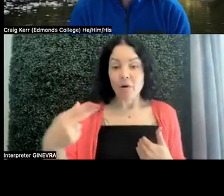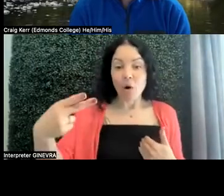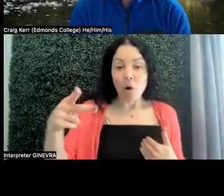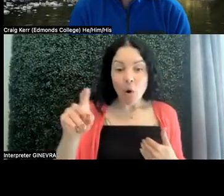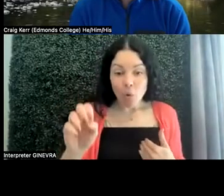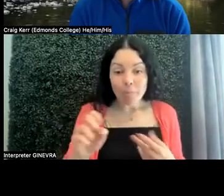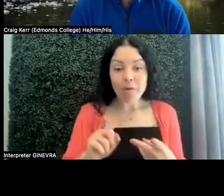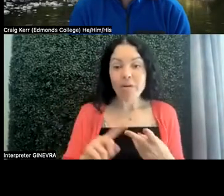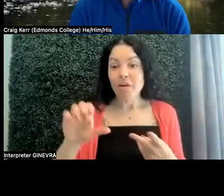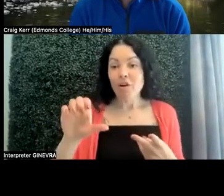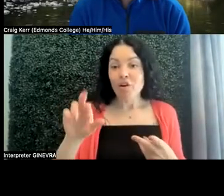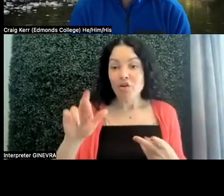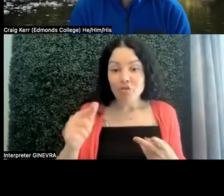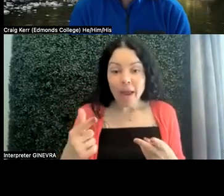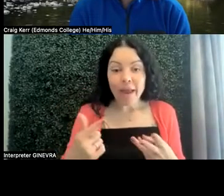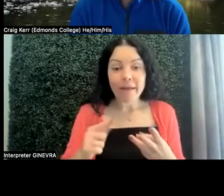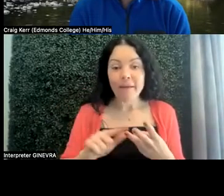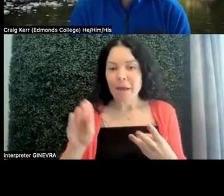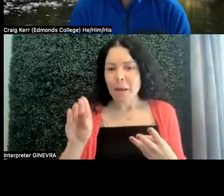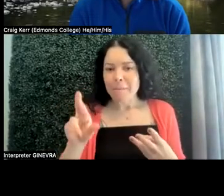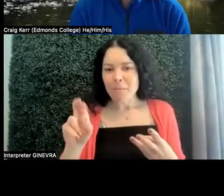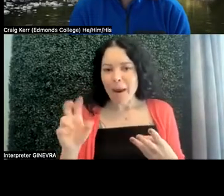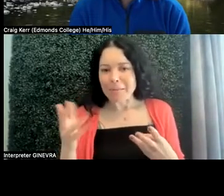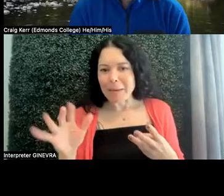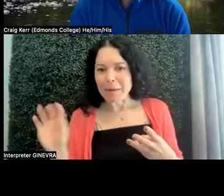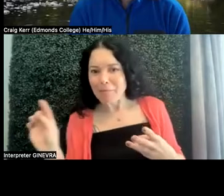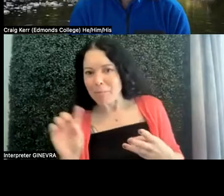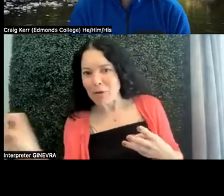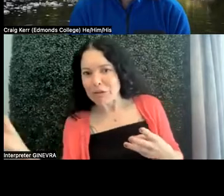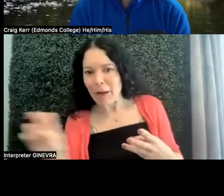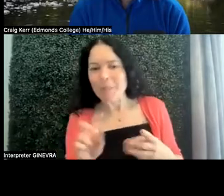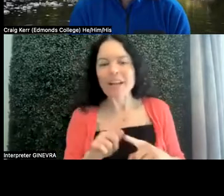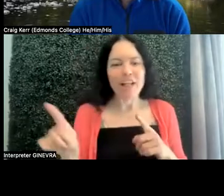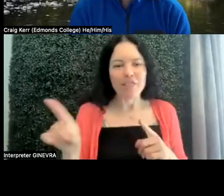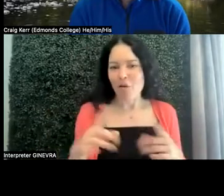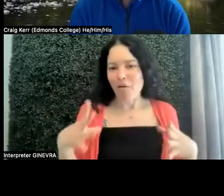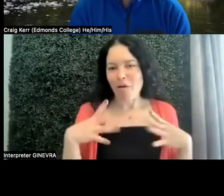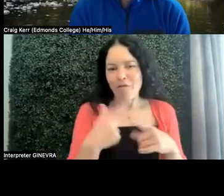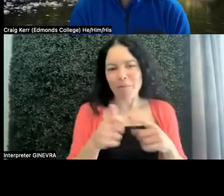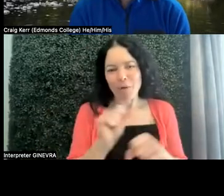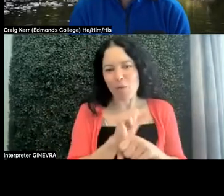Bryan may have been pulled off. They're all taking time out of their workday here, which I appreciate very much--